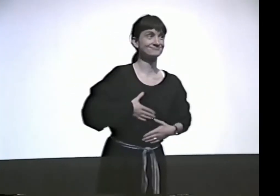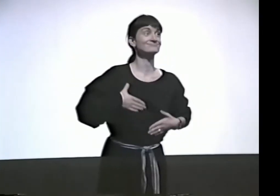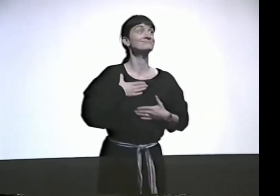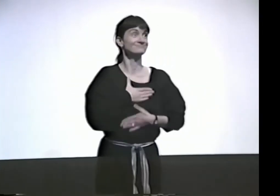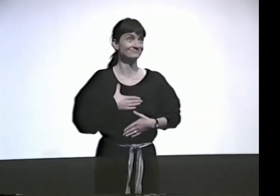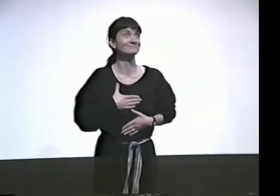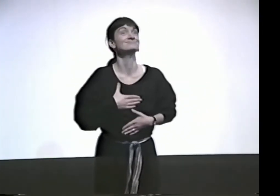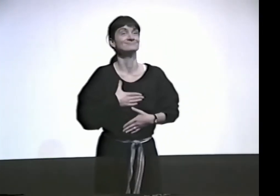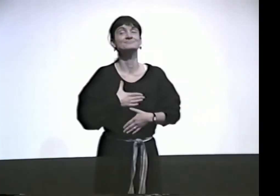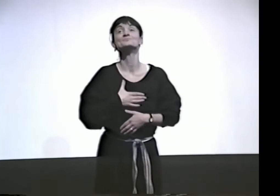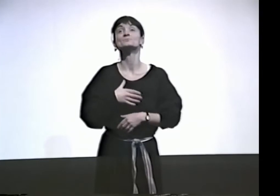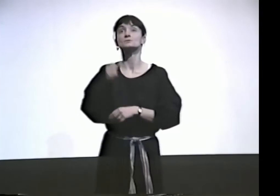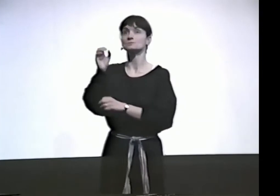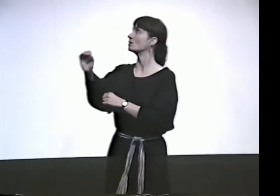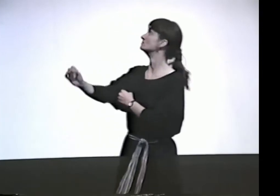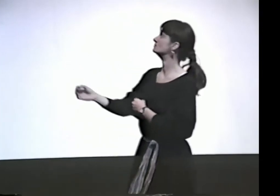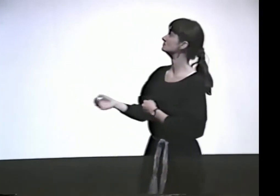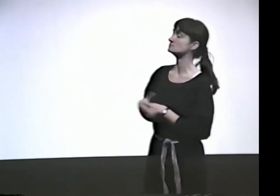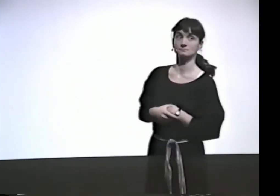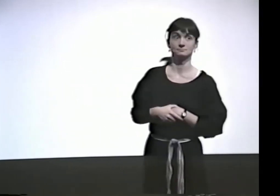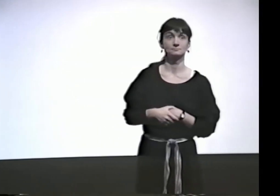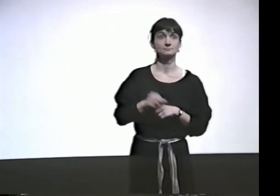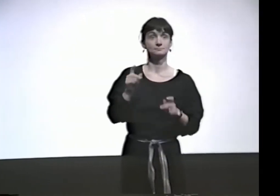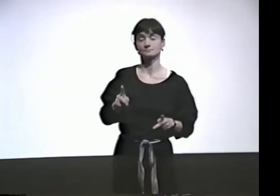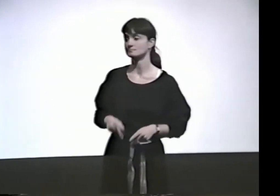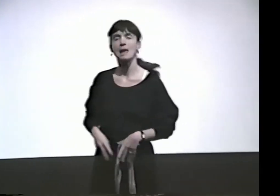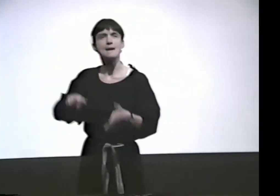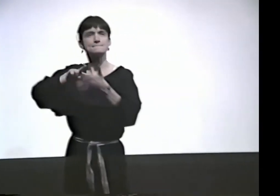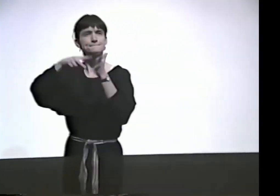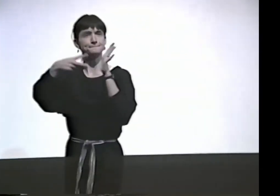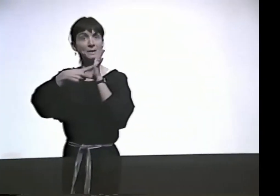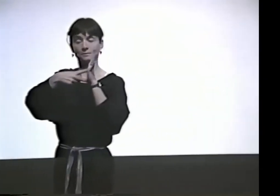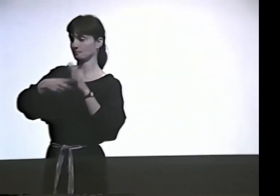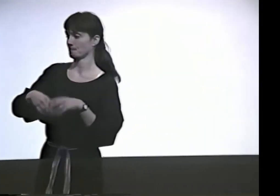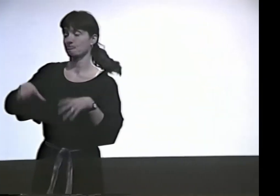I REALLY ENJOY THAT ASPECT OF IT. OK.